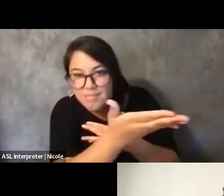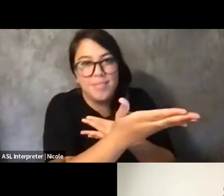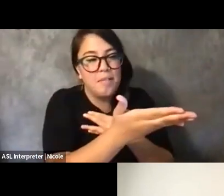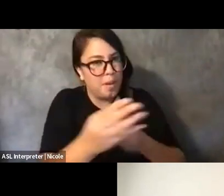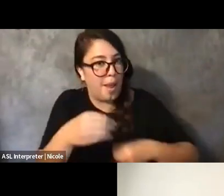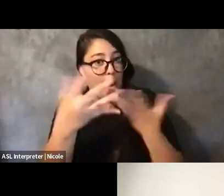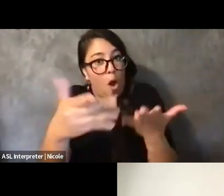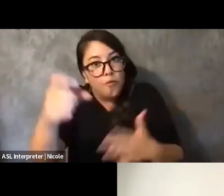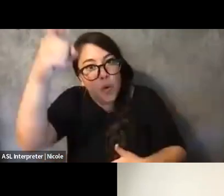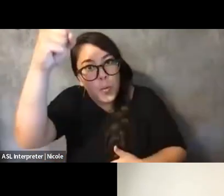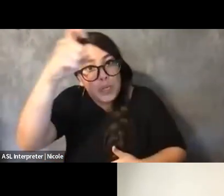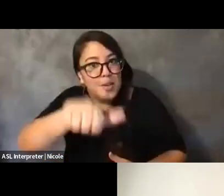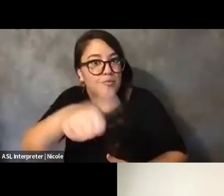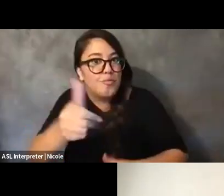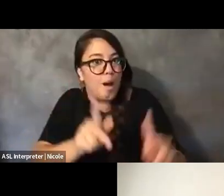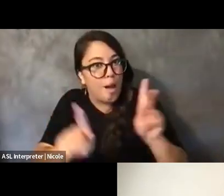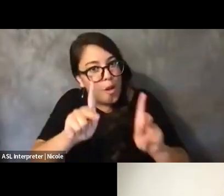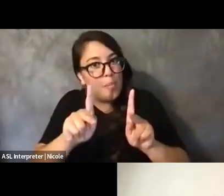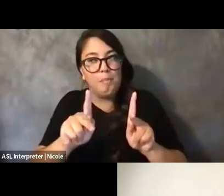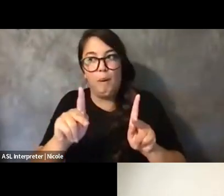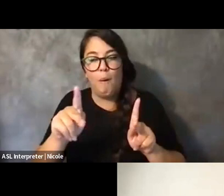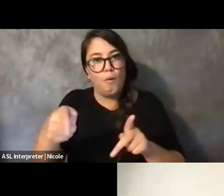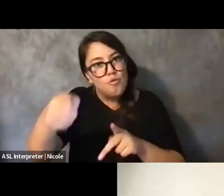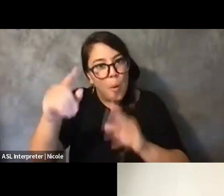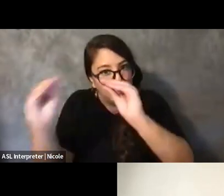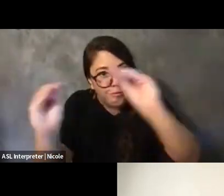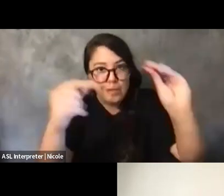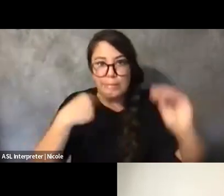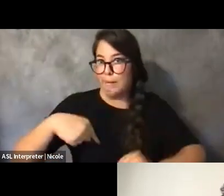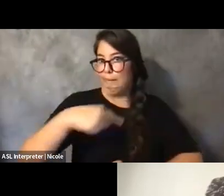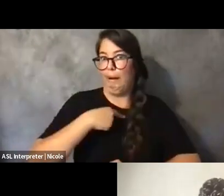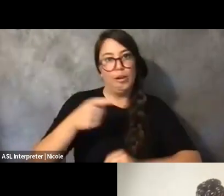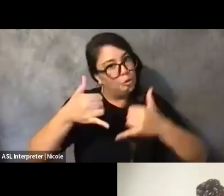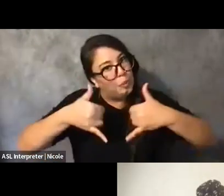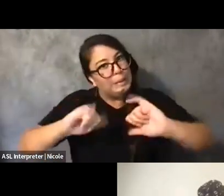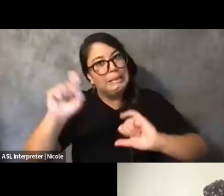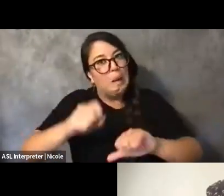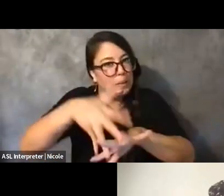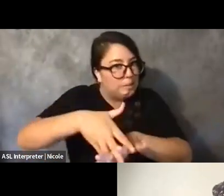to dismantle systems that, like, create the norm that industriousness should be the norm, right,